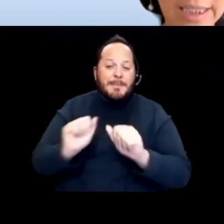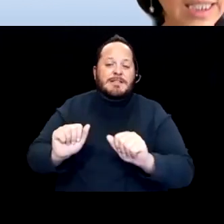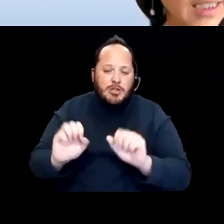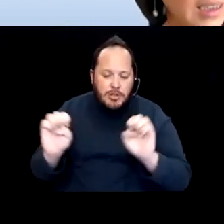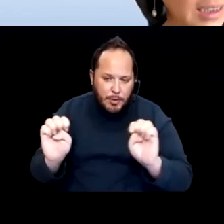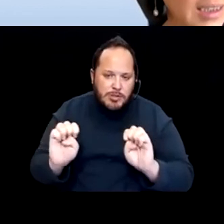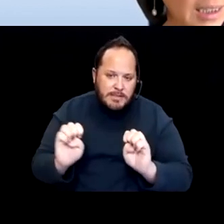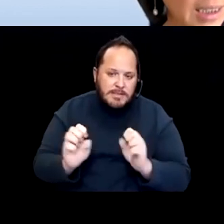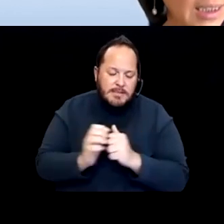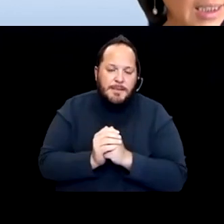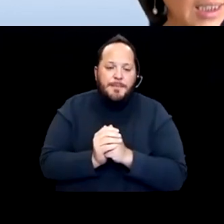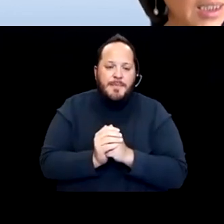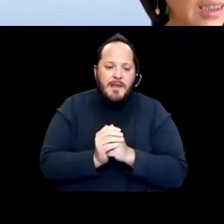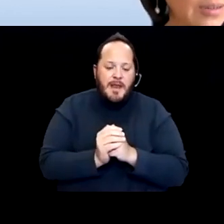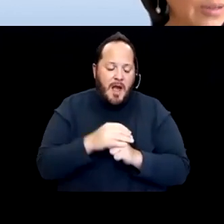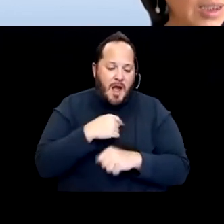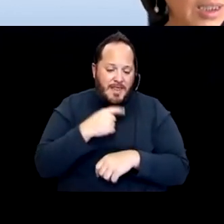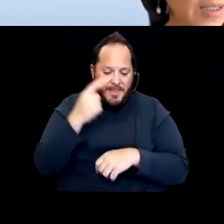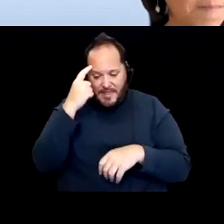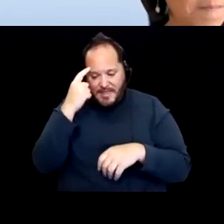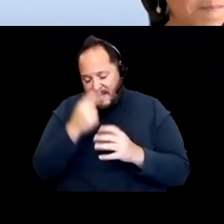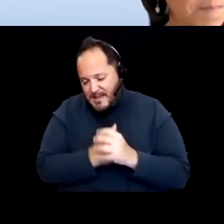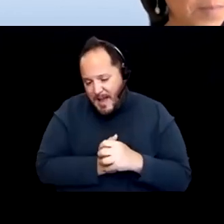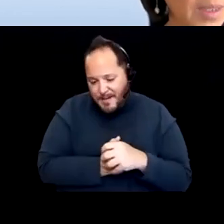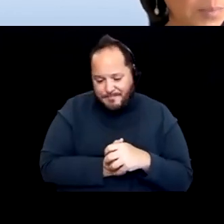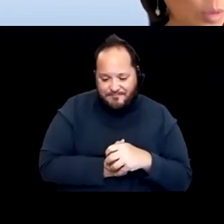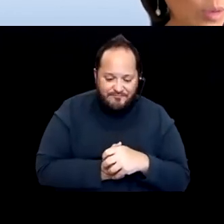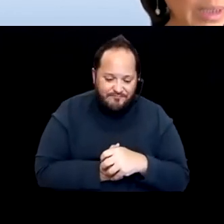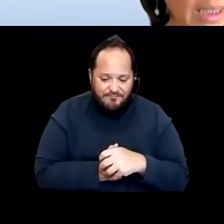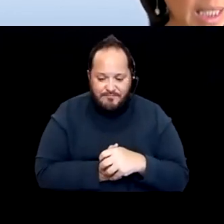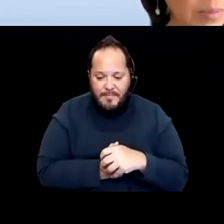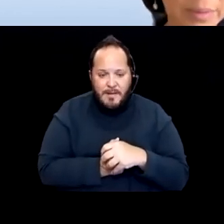And I just think the more we can be proactive